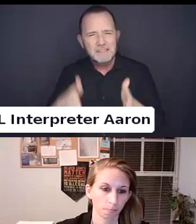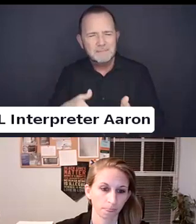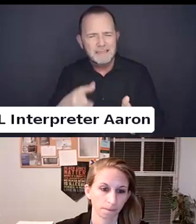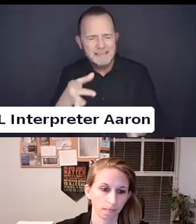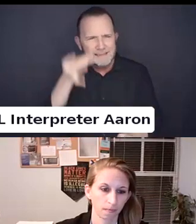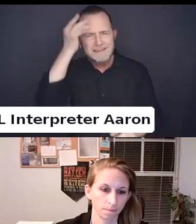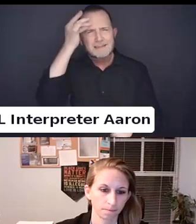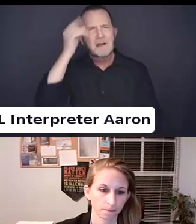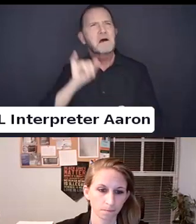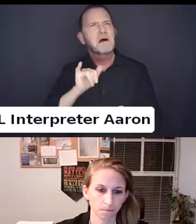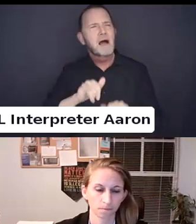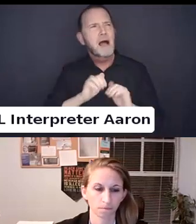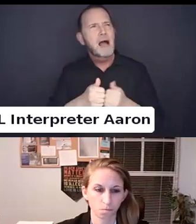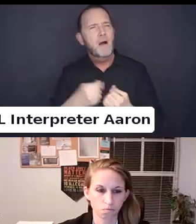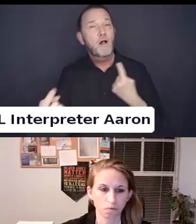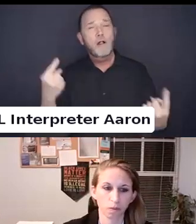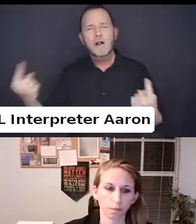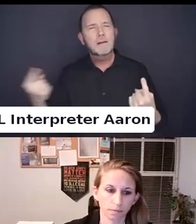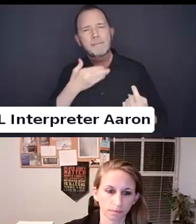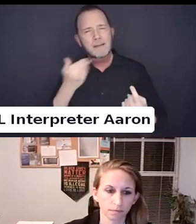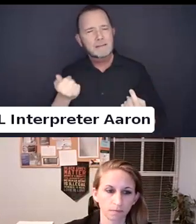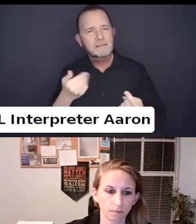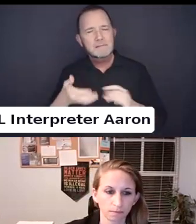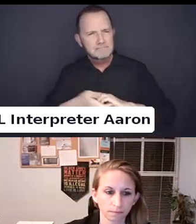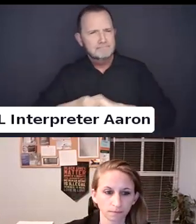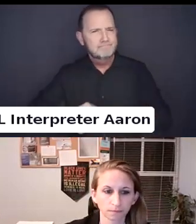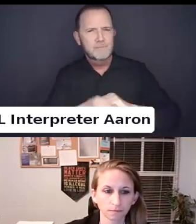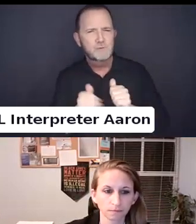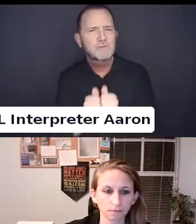The webinar and conversation.